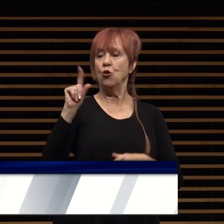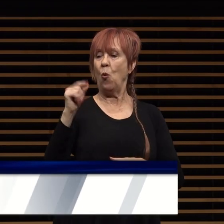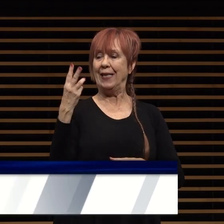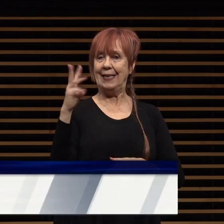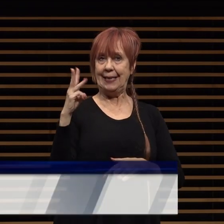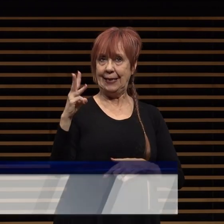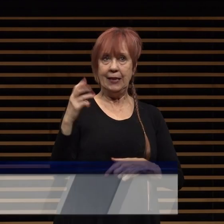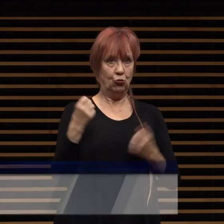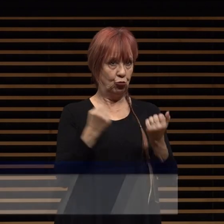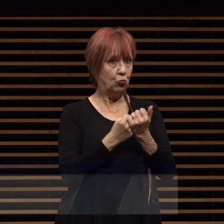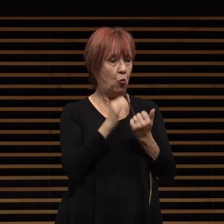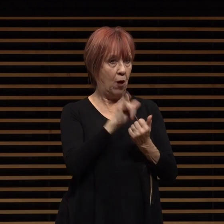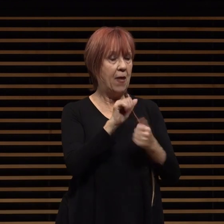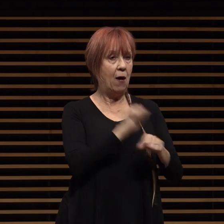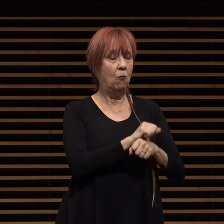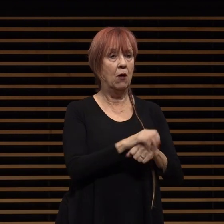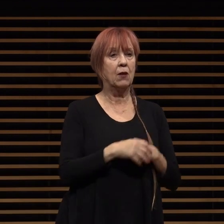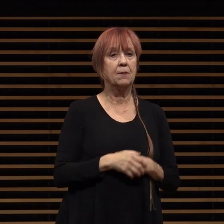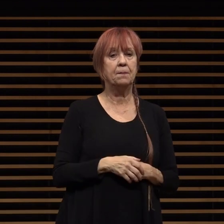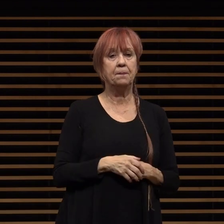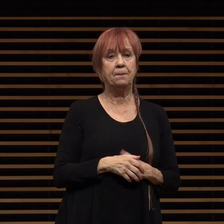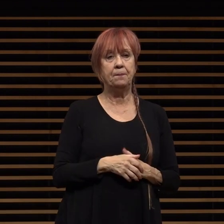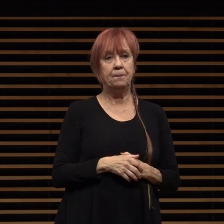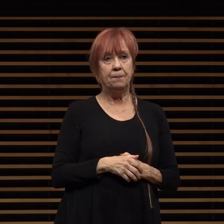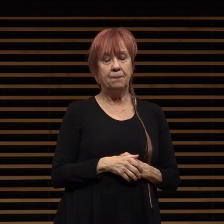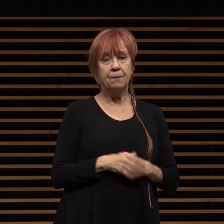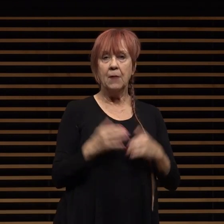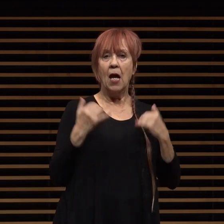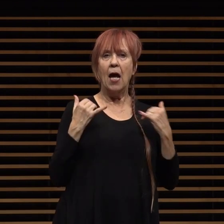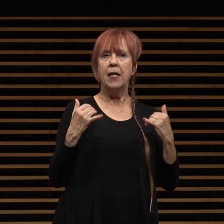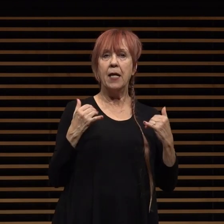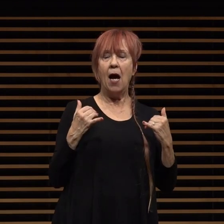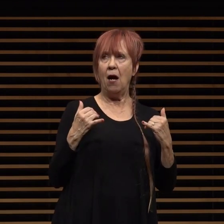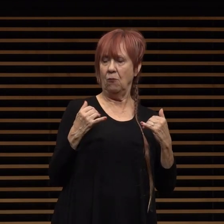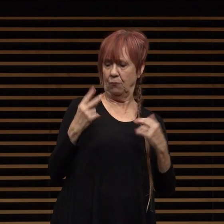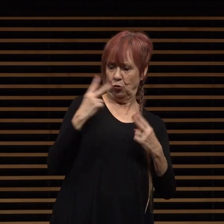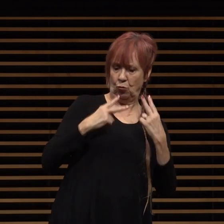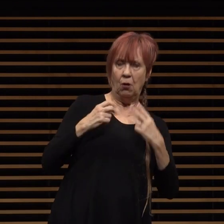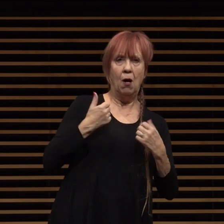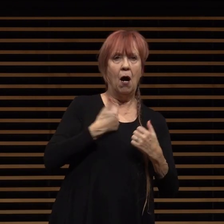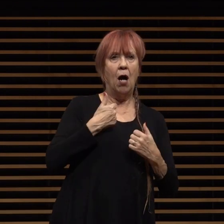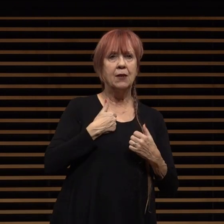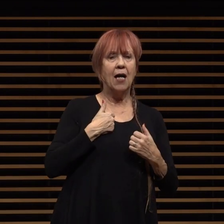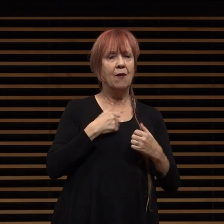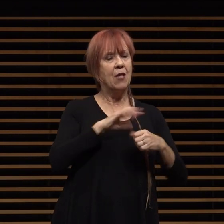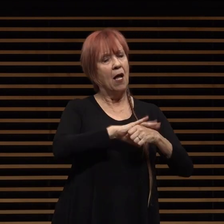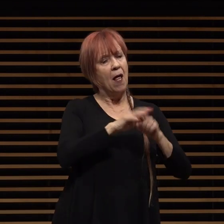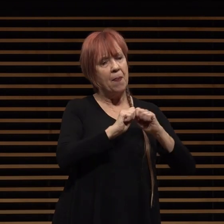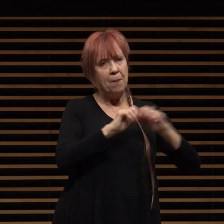important work and we now find ourselves challenged by